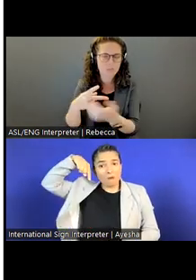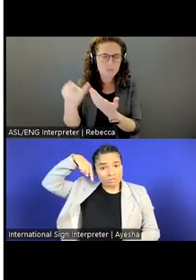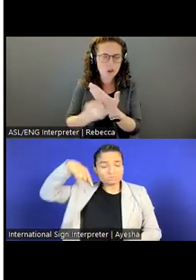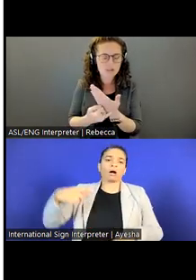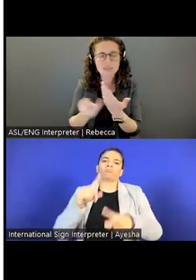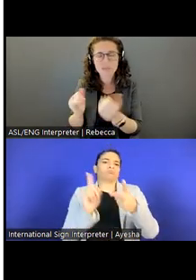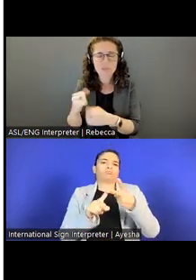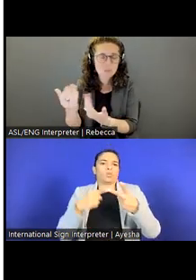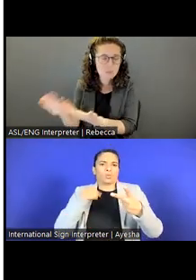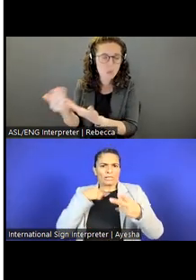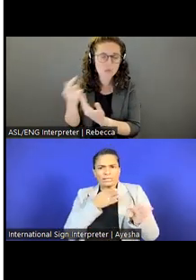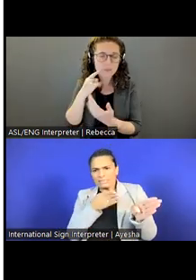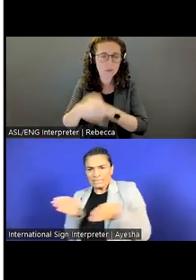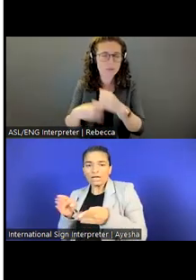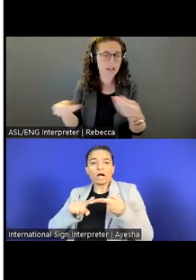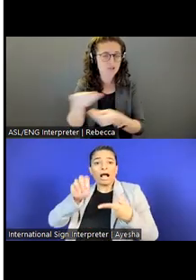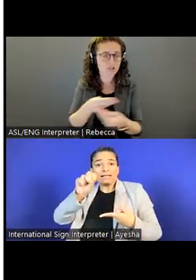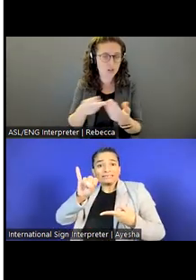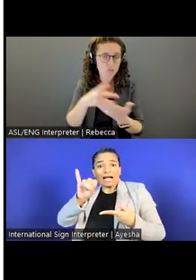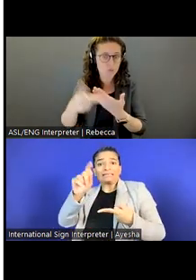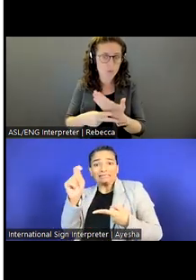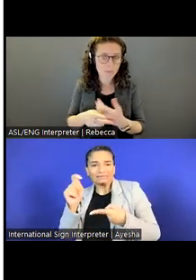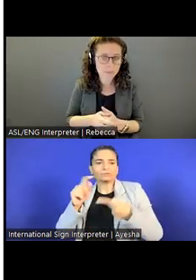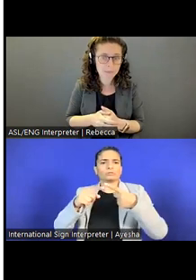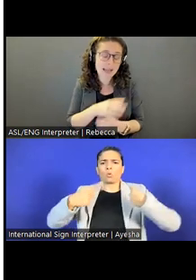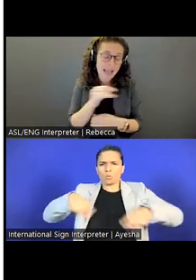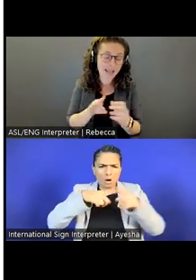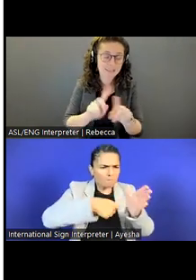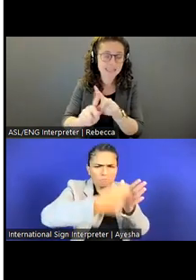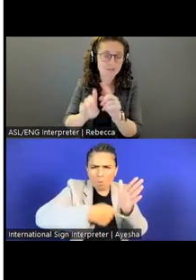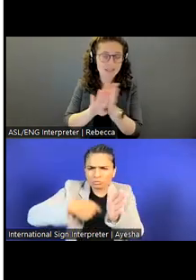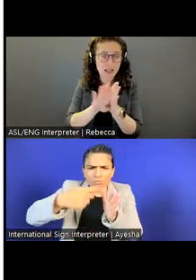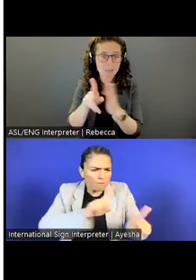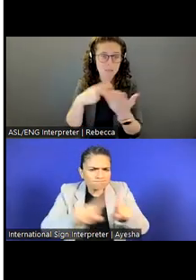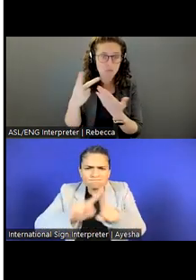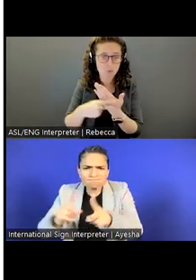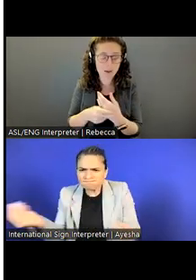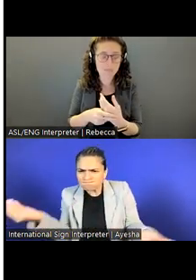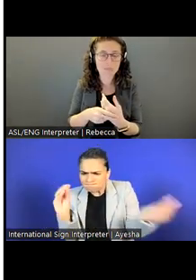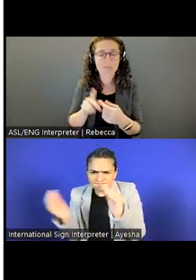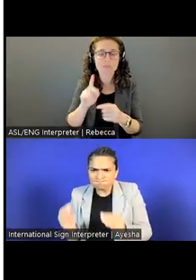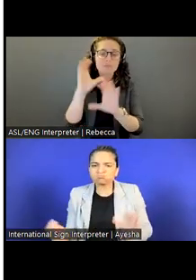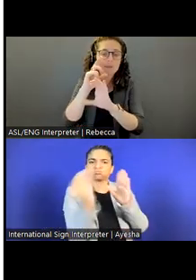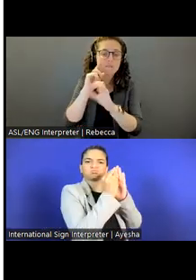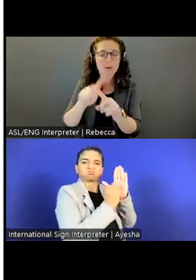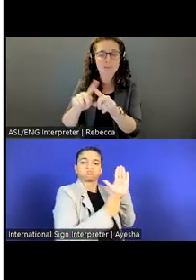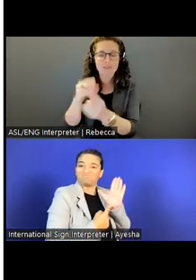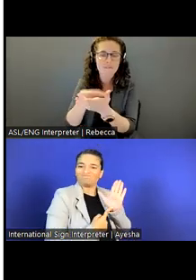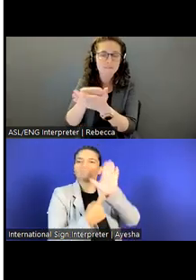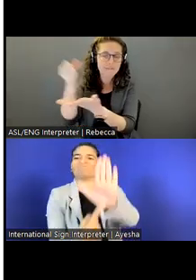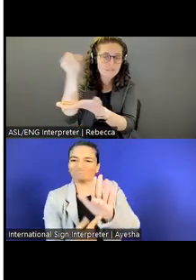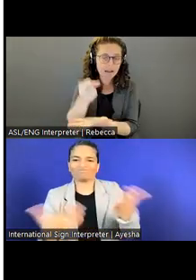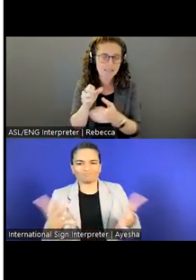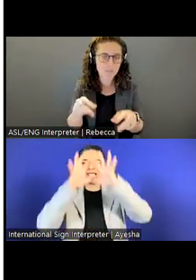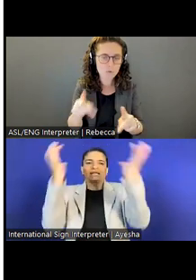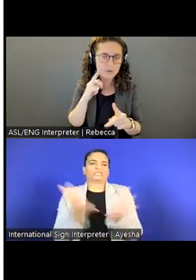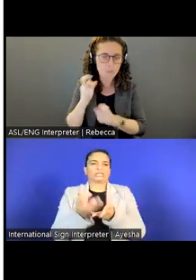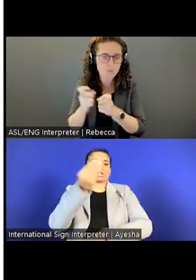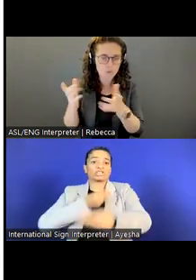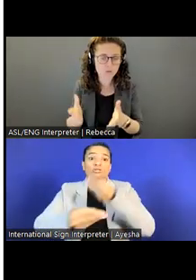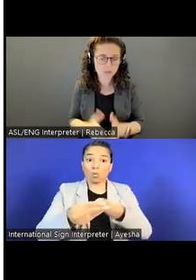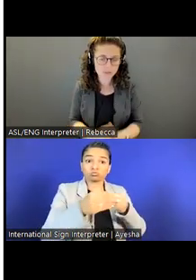for international exchange programs and development programs and funding opportunities to donors.